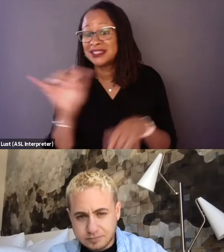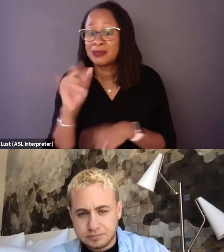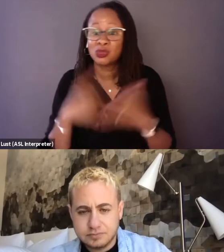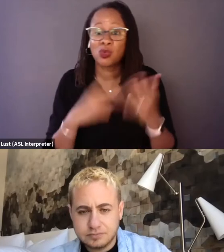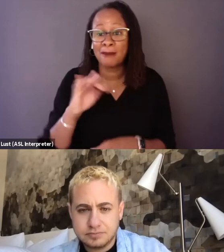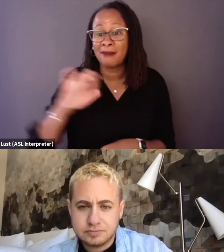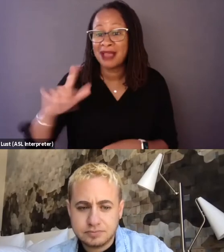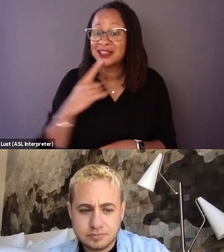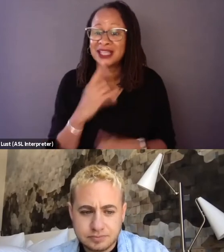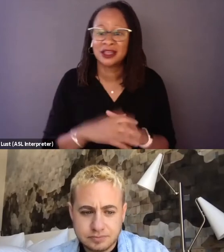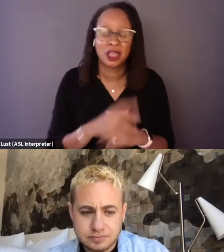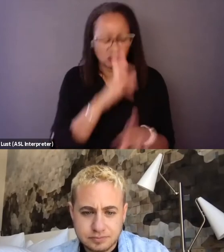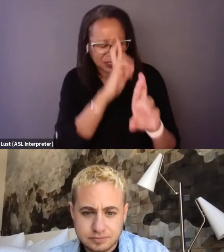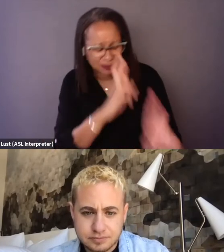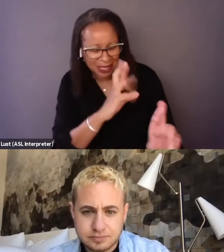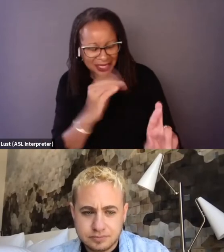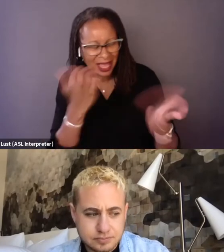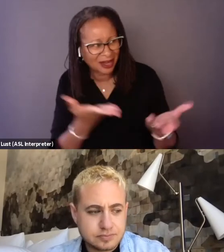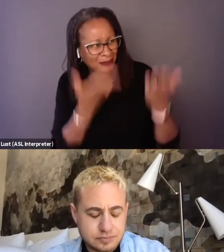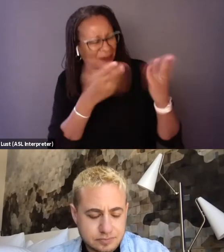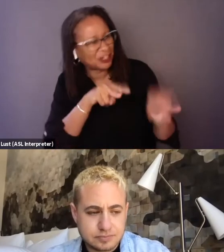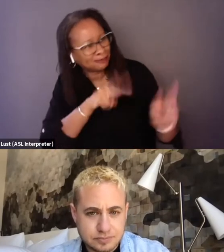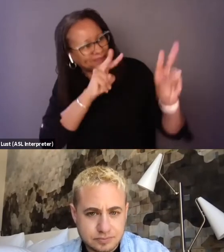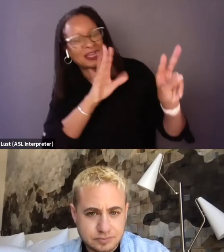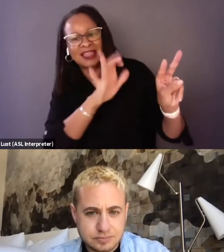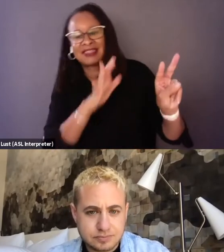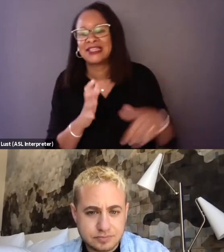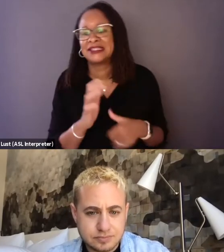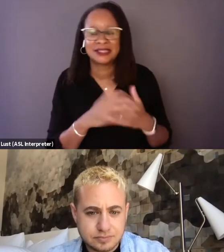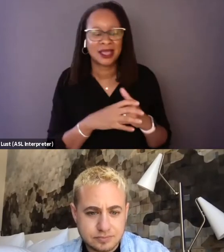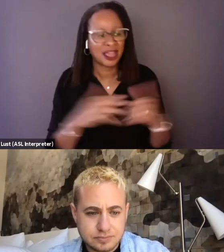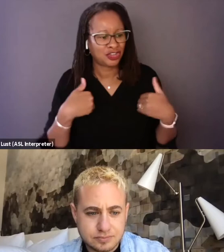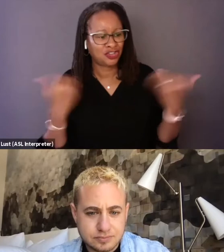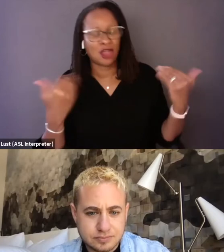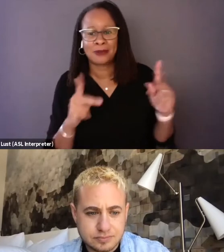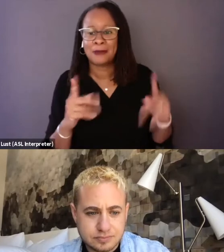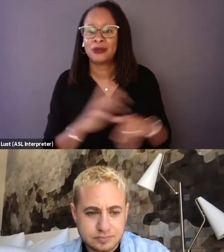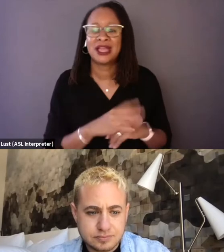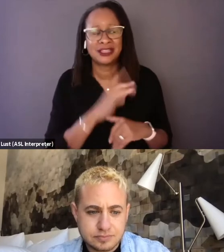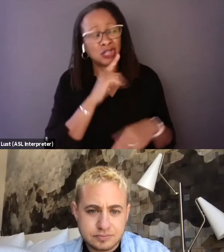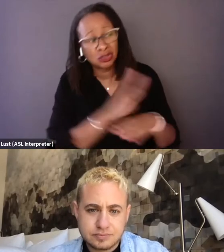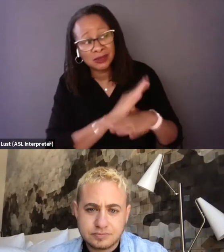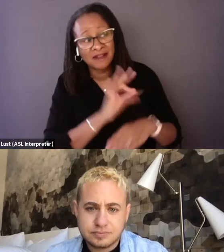kind of respecting and uplifting these trans youth and the authenticity of their beings?